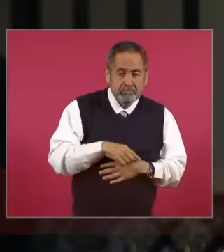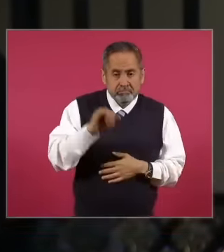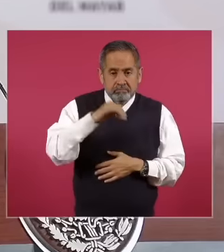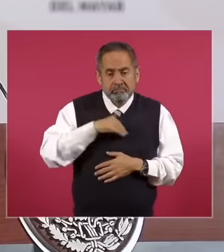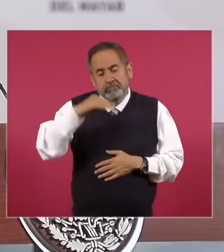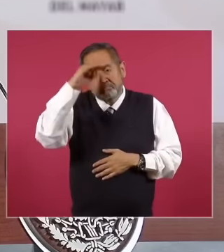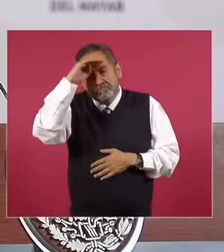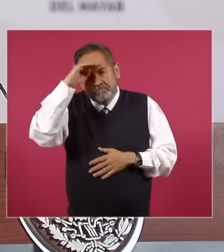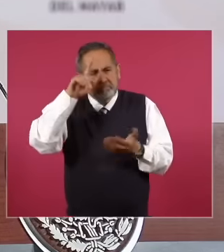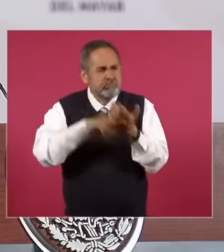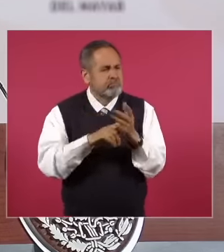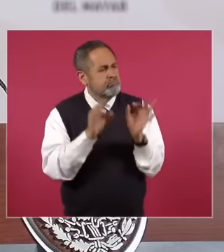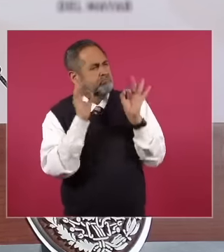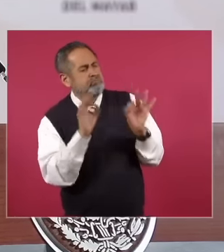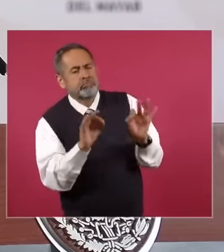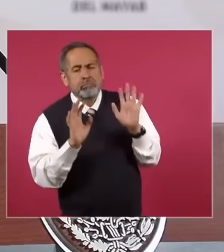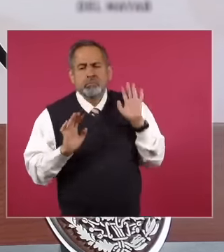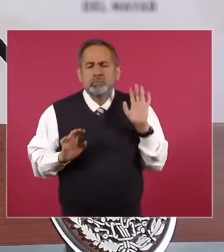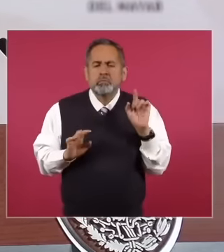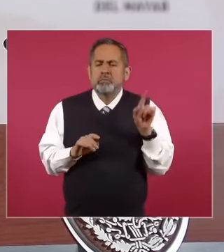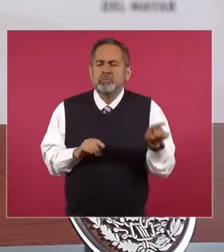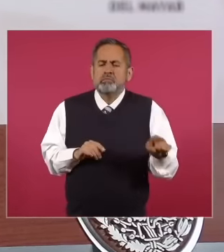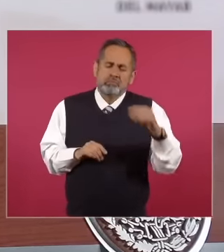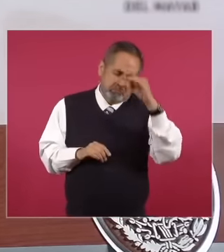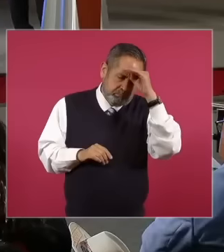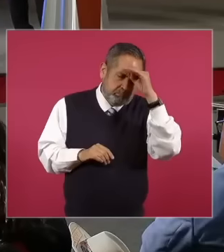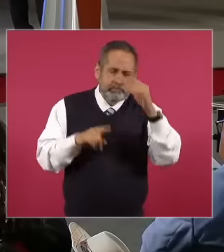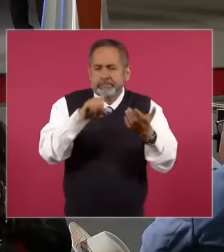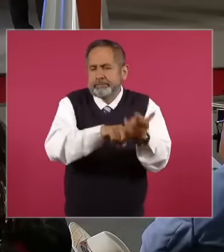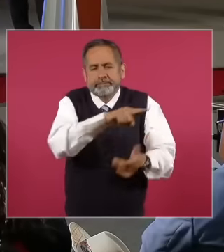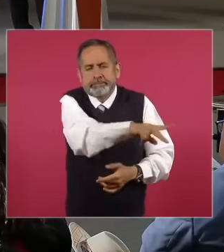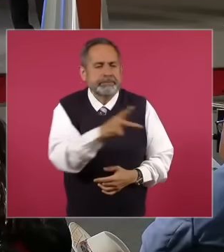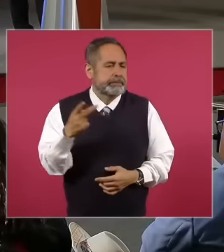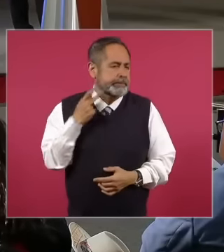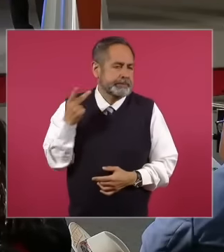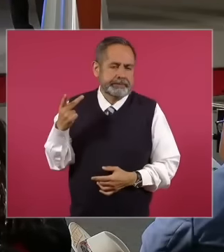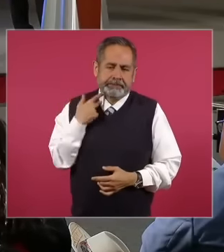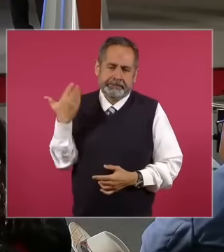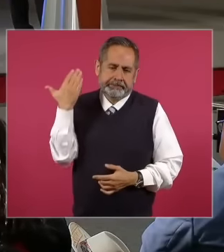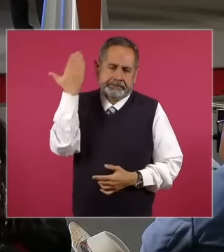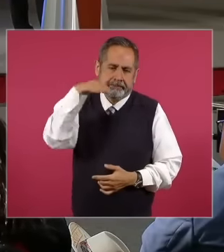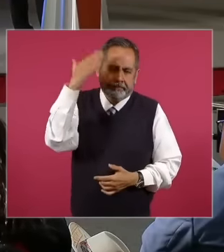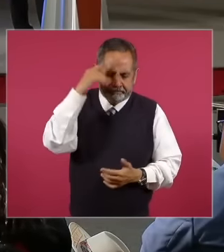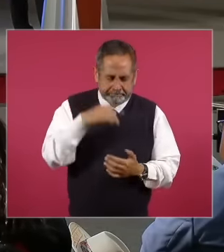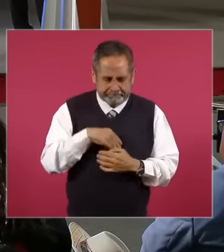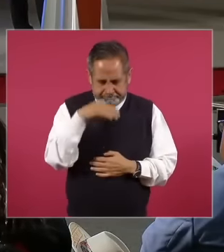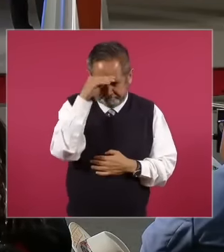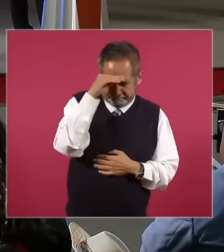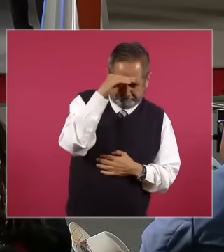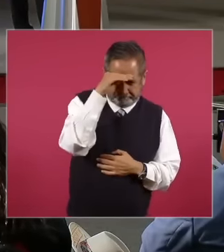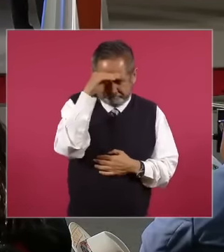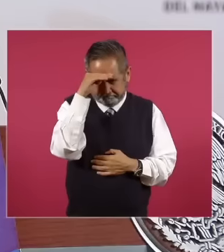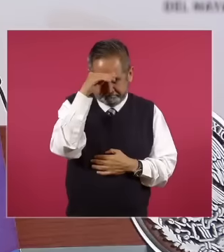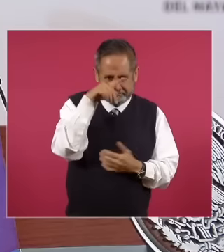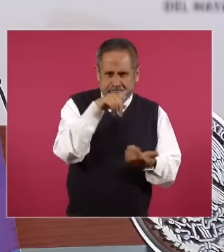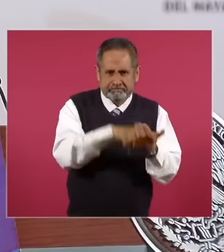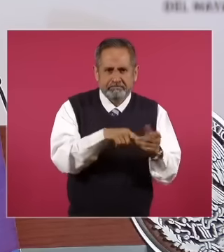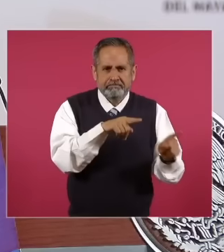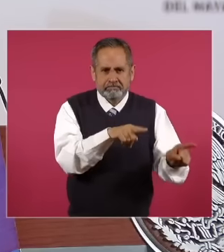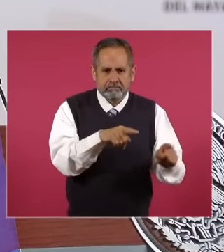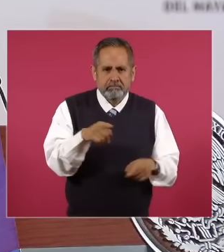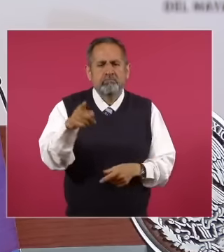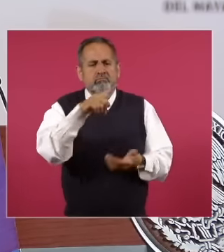virtues but simply he is a politician and considered corrupt, you have said that it was